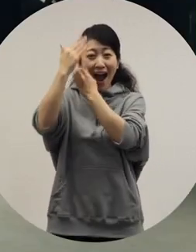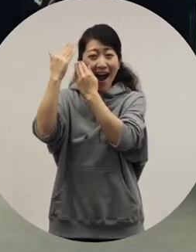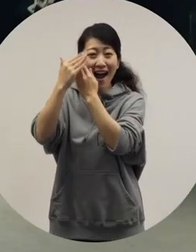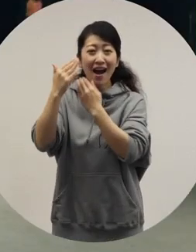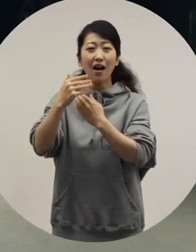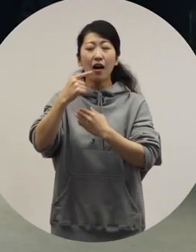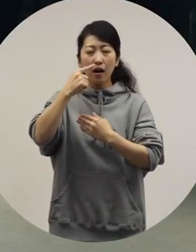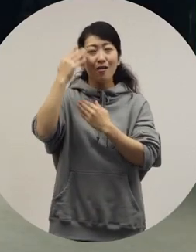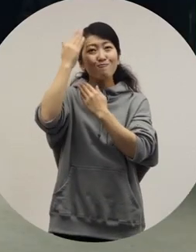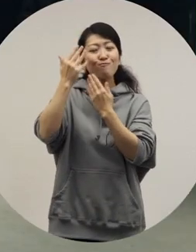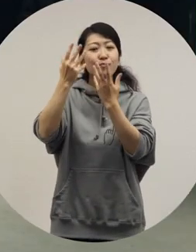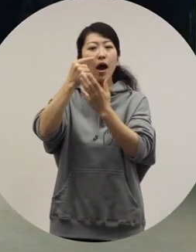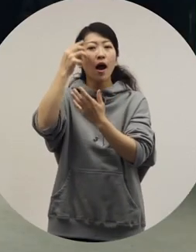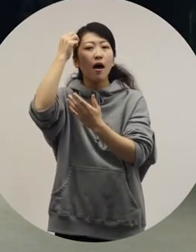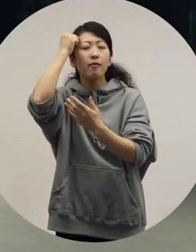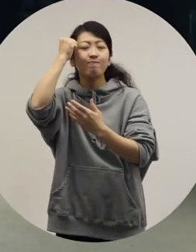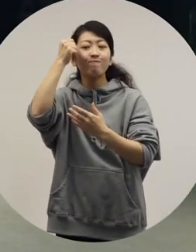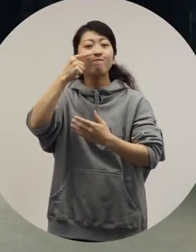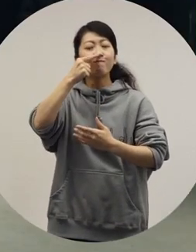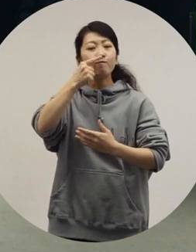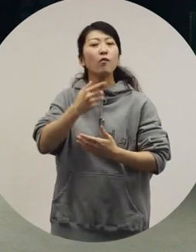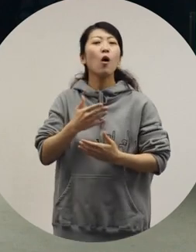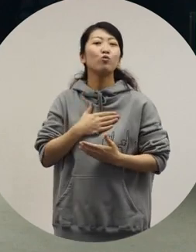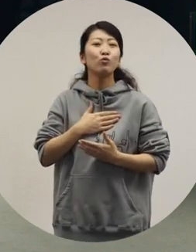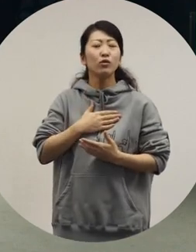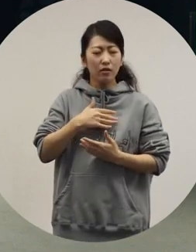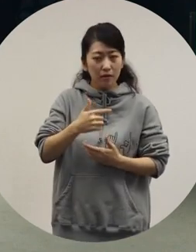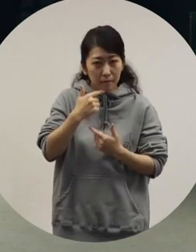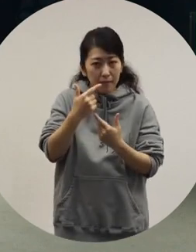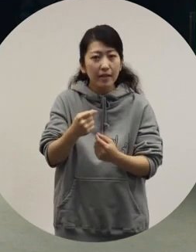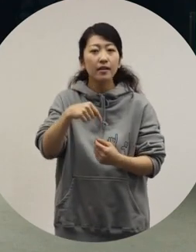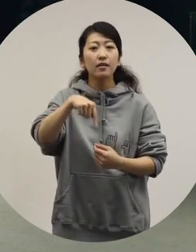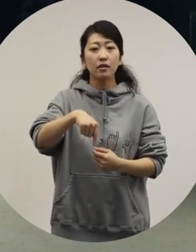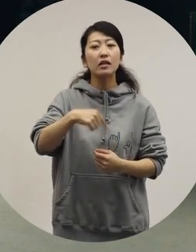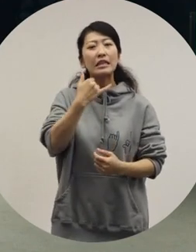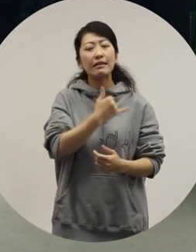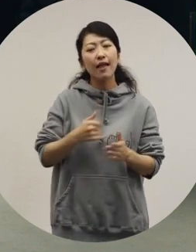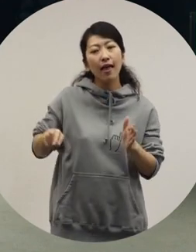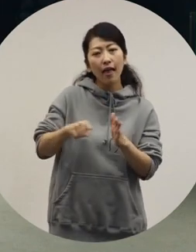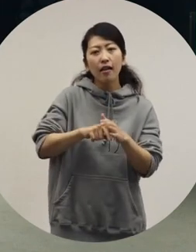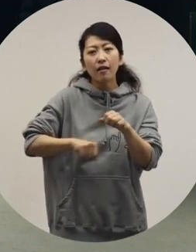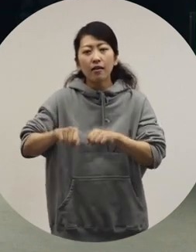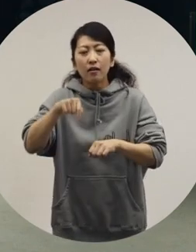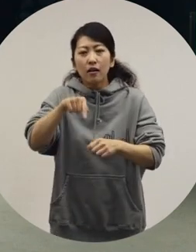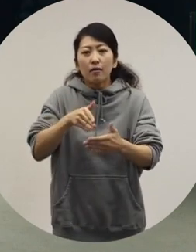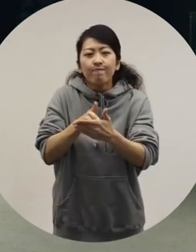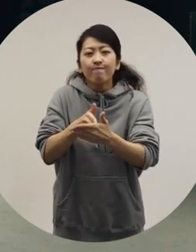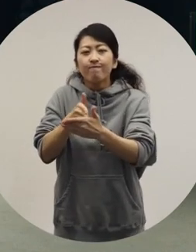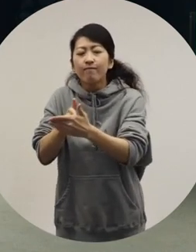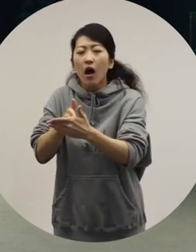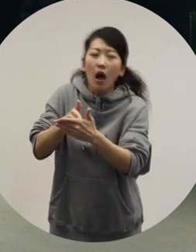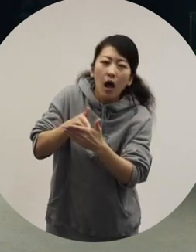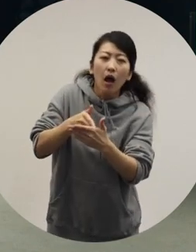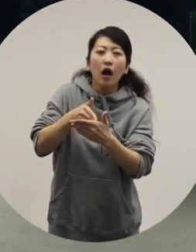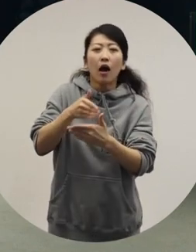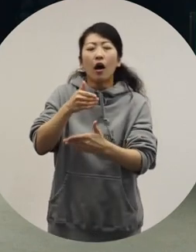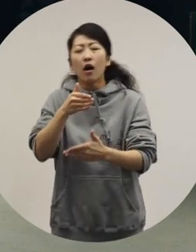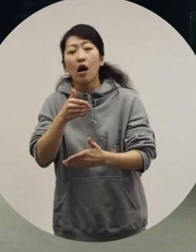Thanks to the love I've been receiving, whenever I hit a wall and meet with failure in life,